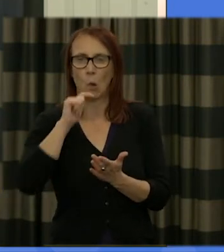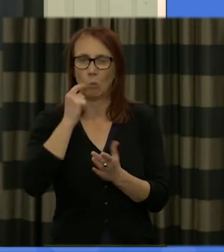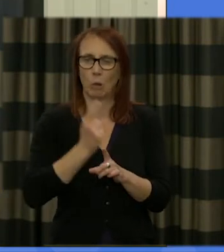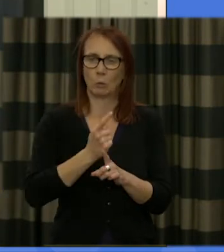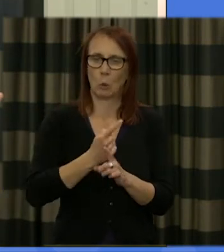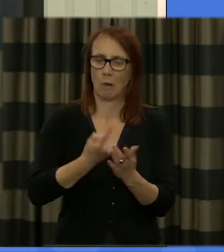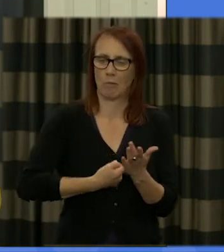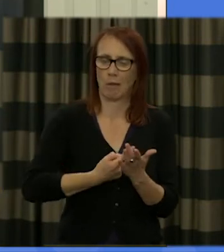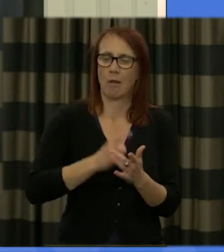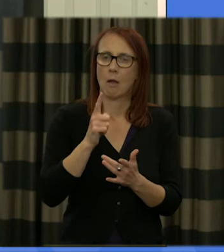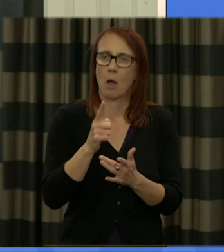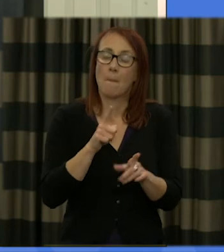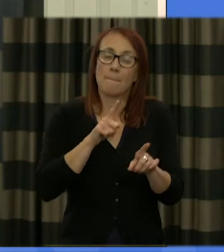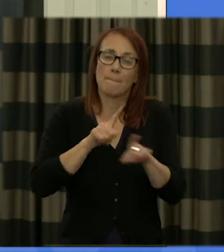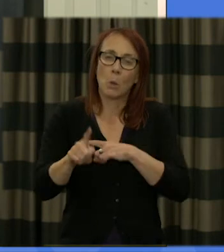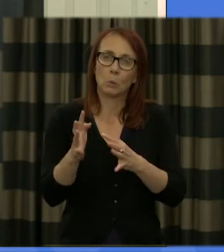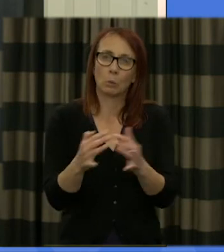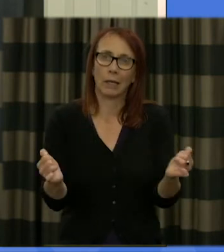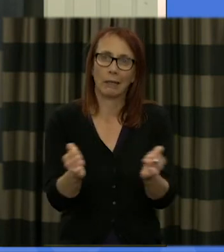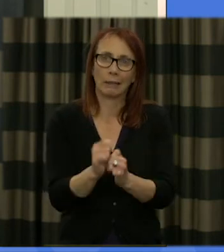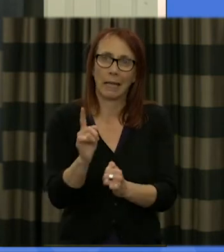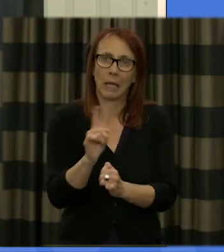we'll spend most of this weekend exploring those different threads about